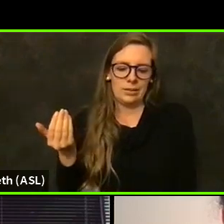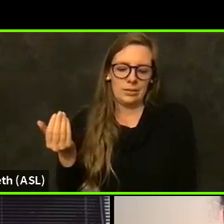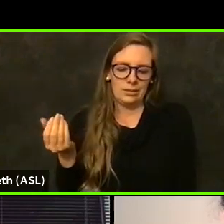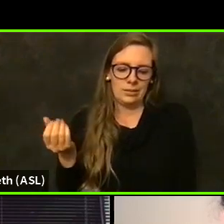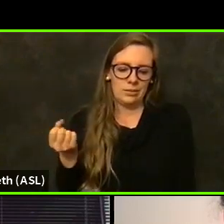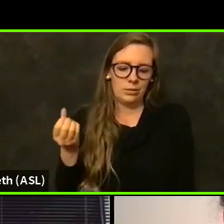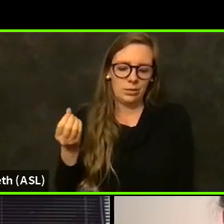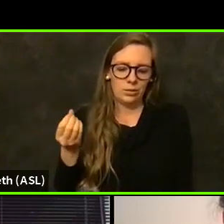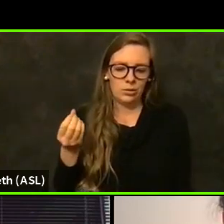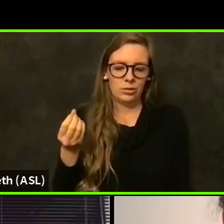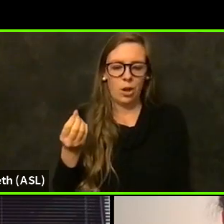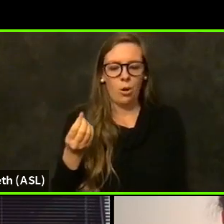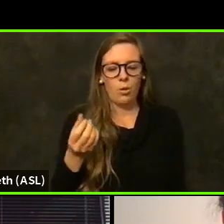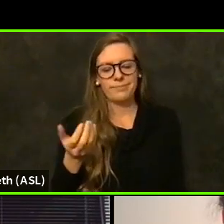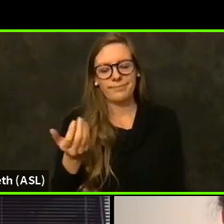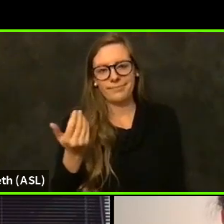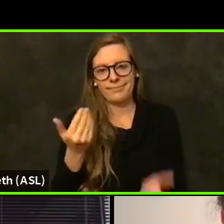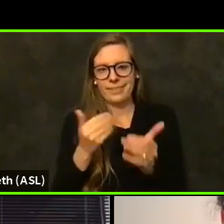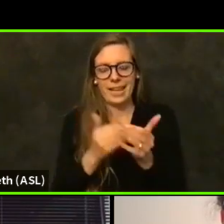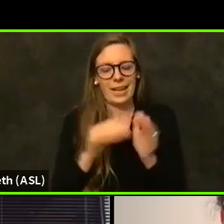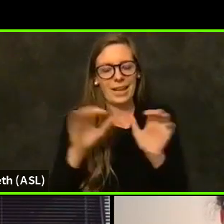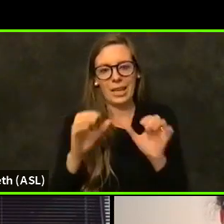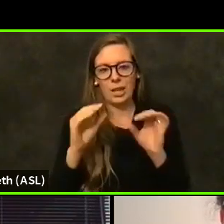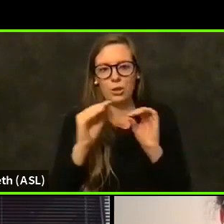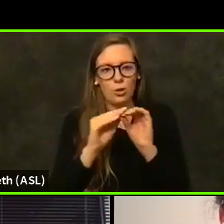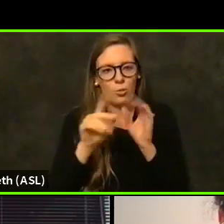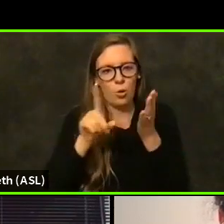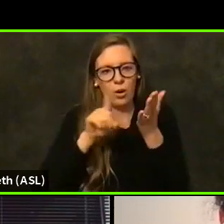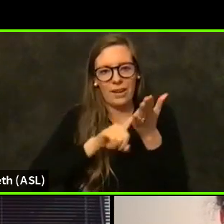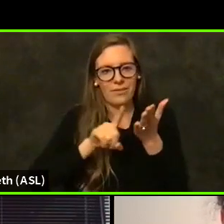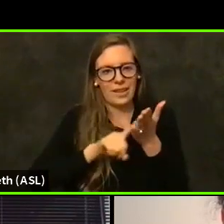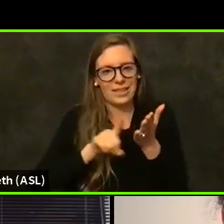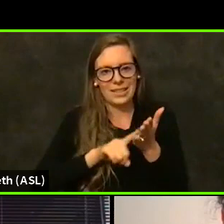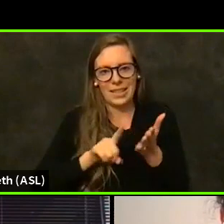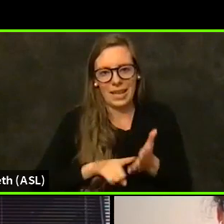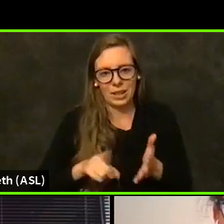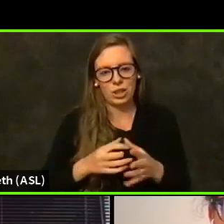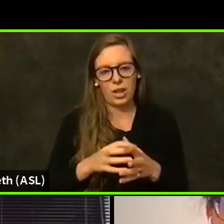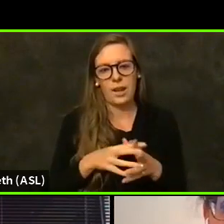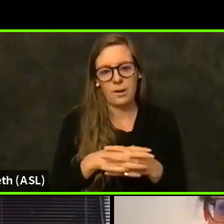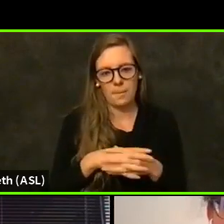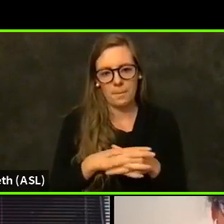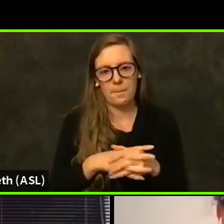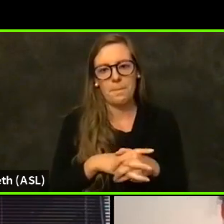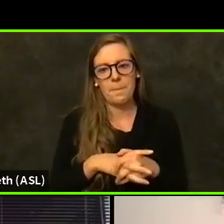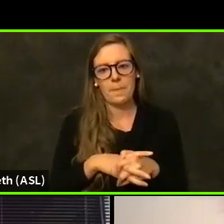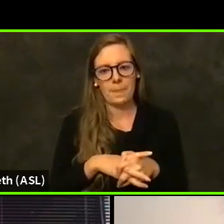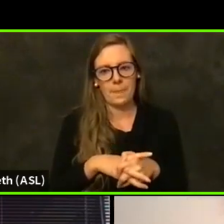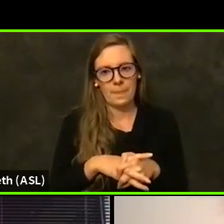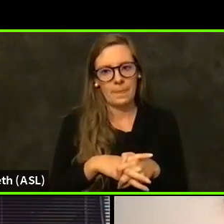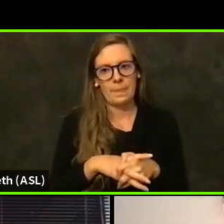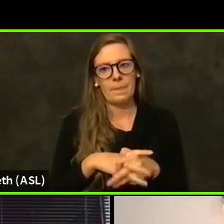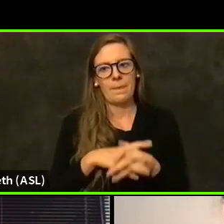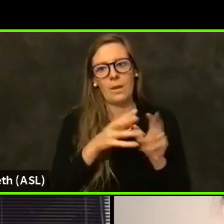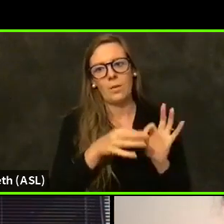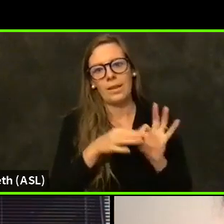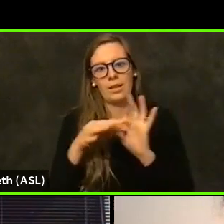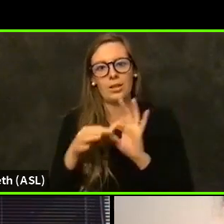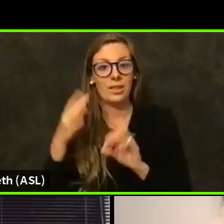So, again, I can use some more investigation as far as the California area.